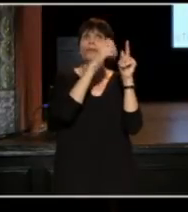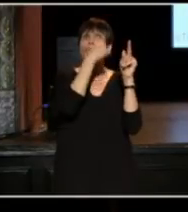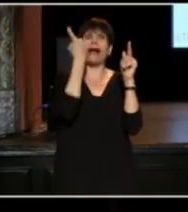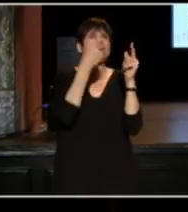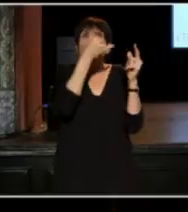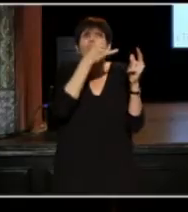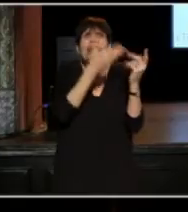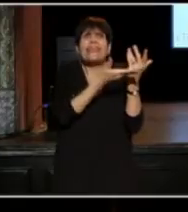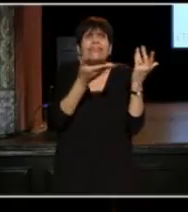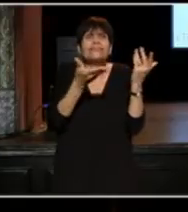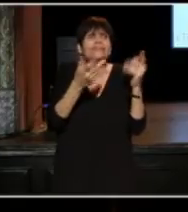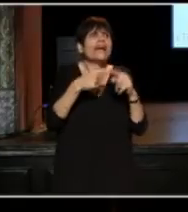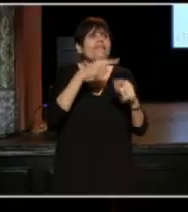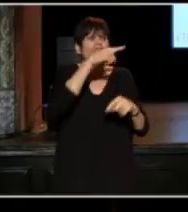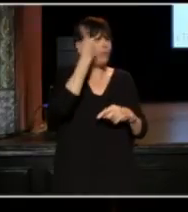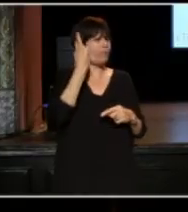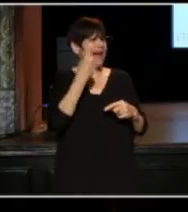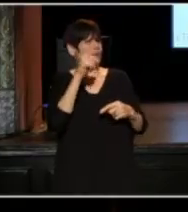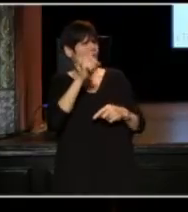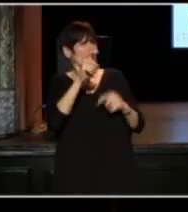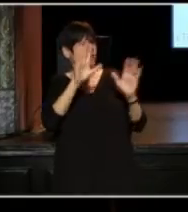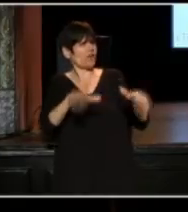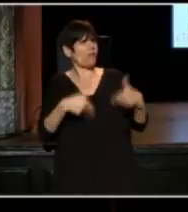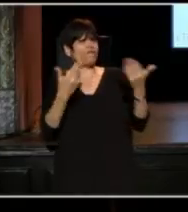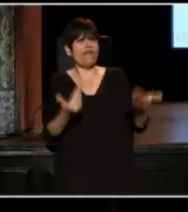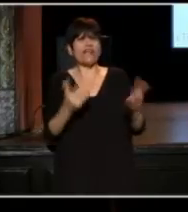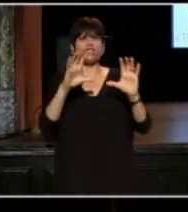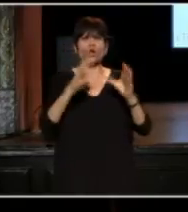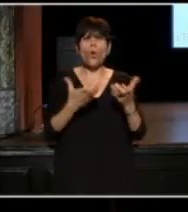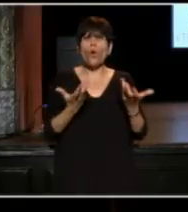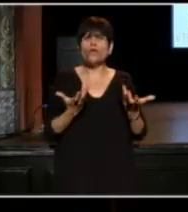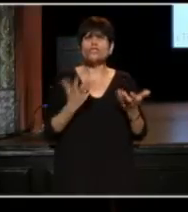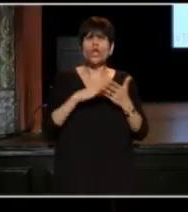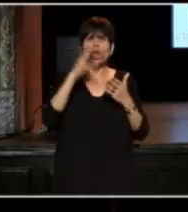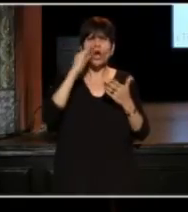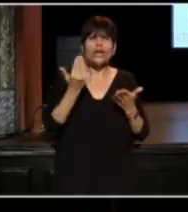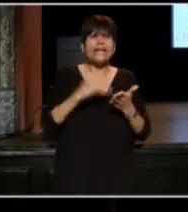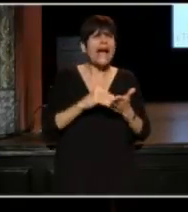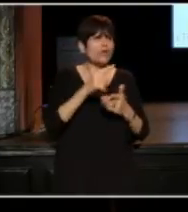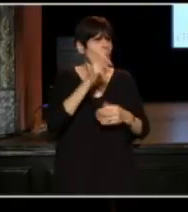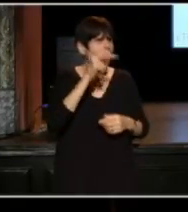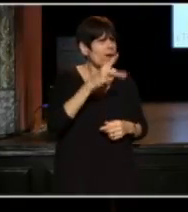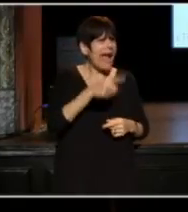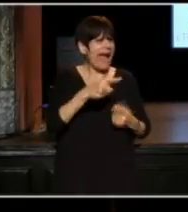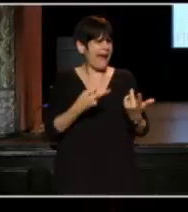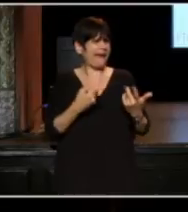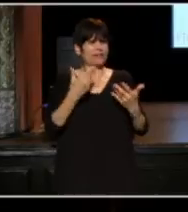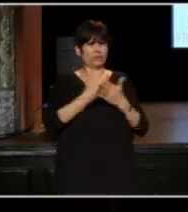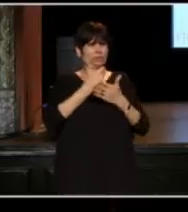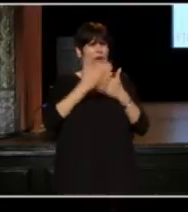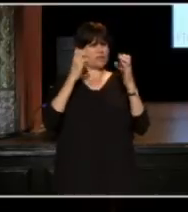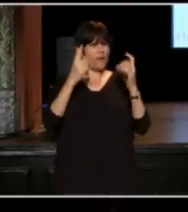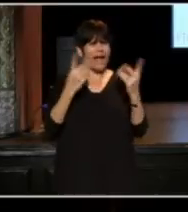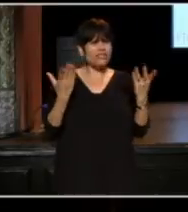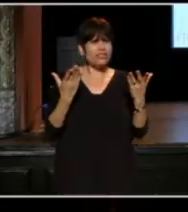If you are black, do you need refresher courses is everything... are you OK? Is this like continuing education?